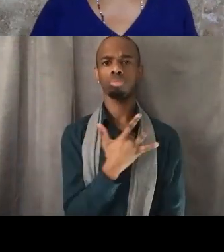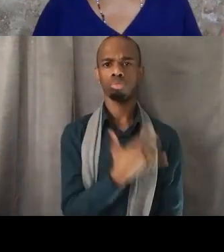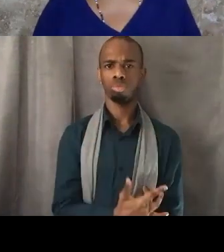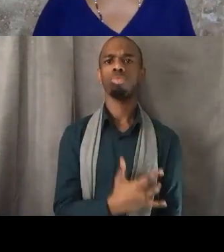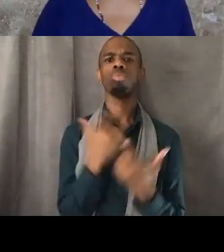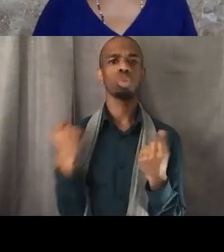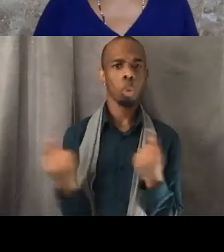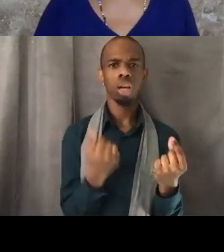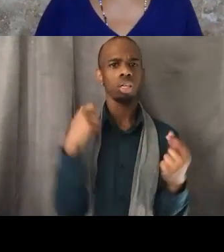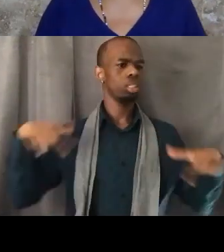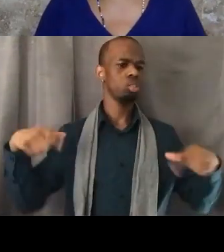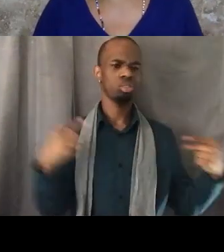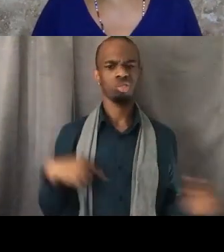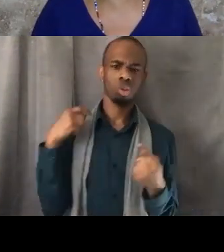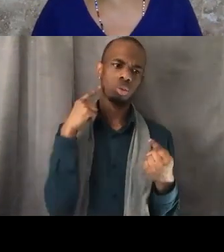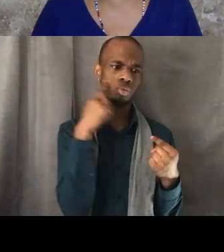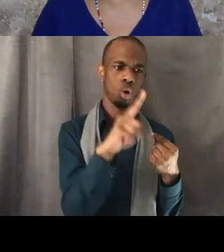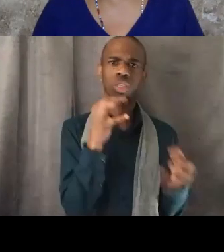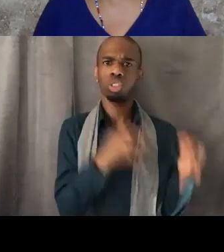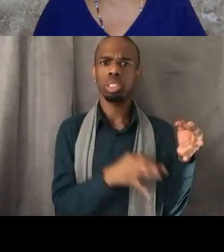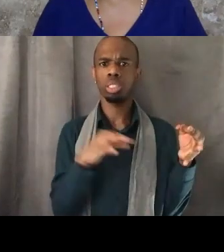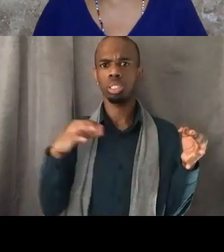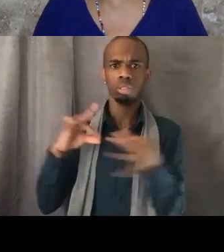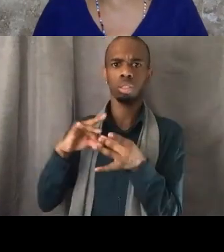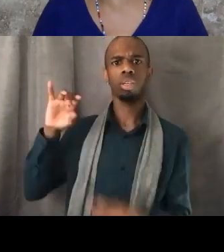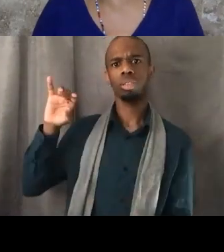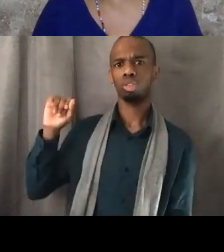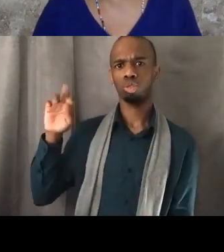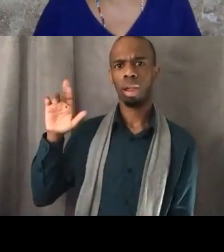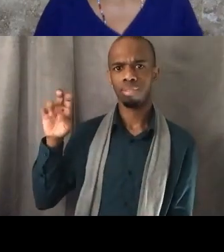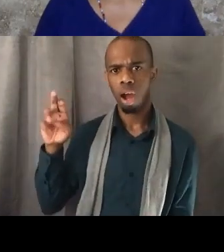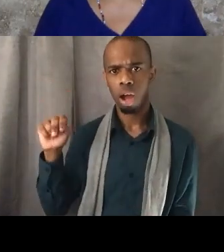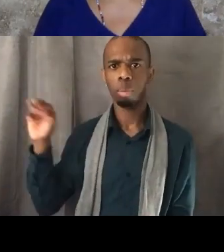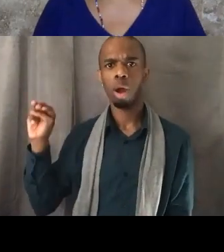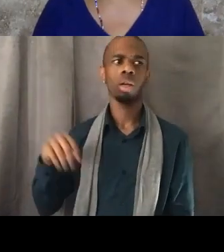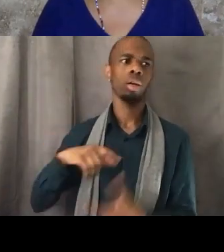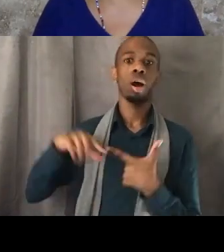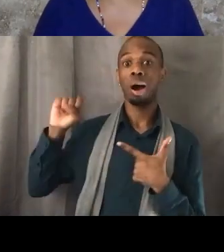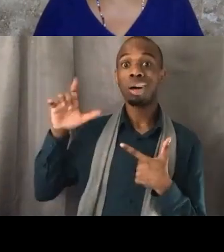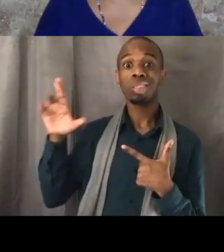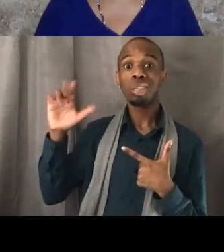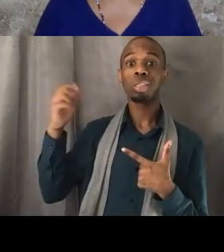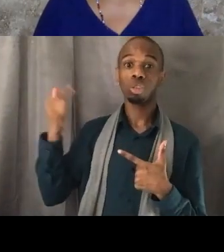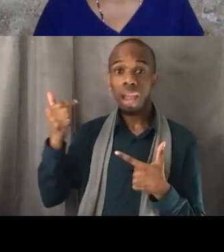we'd already struggled for Oscar Grant, we'd struggled for Margaret Mitchell, we'd struggled for Devin Brown,